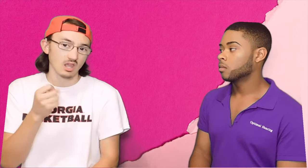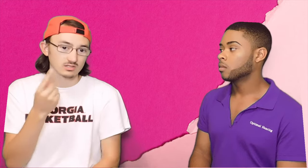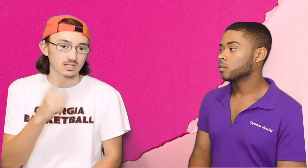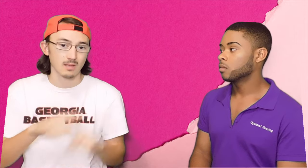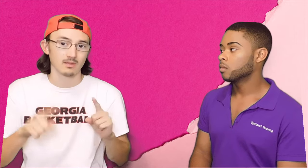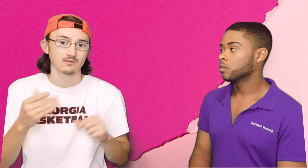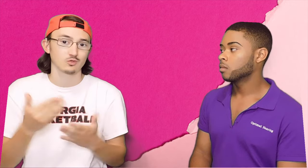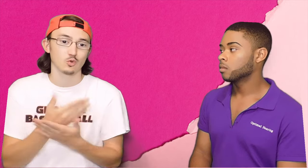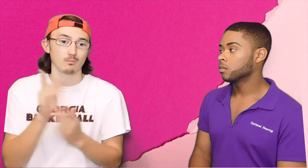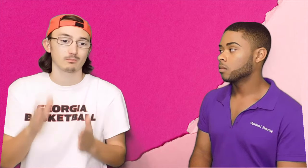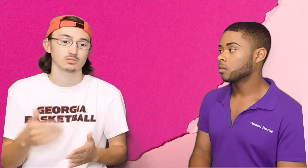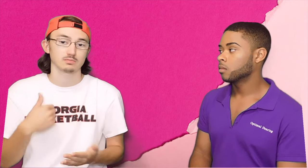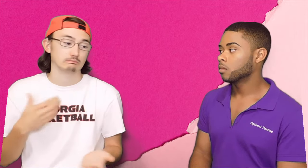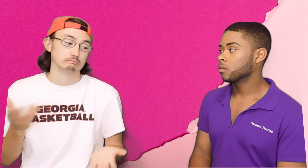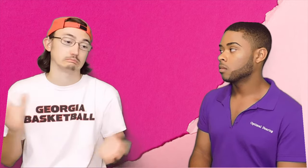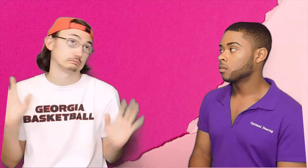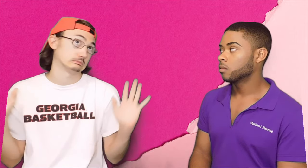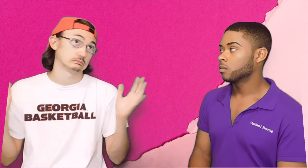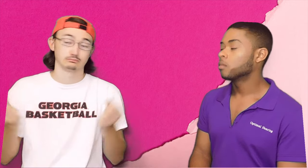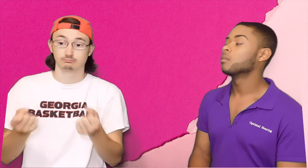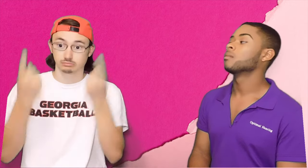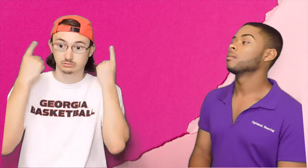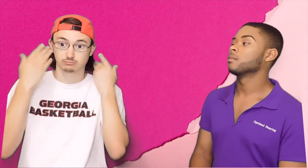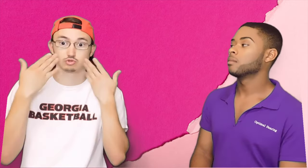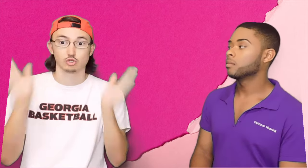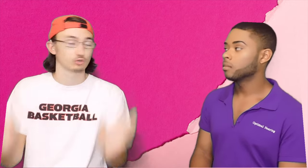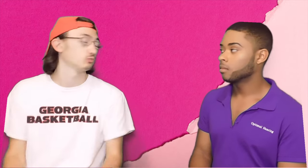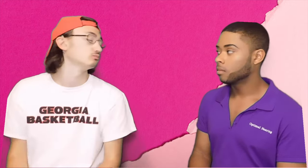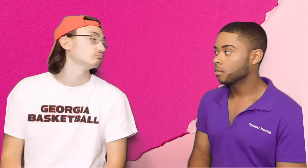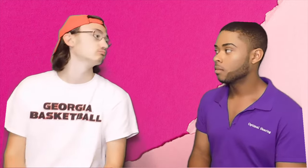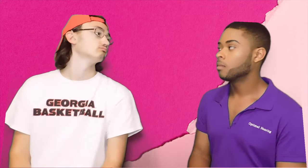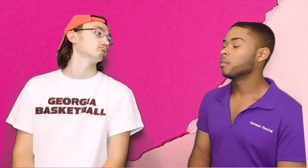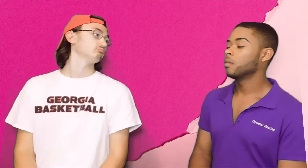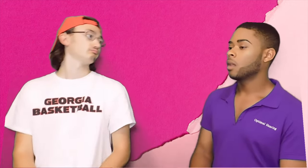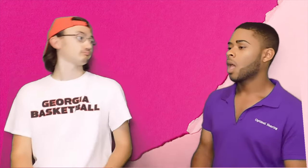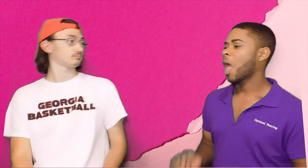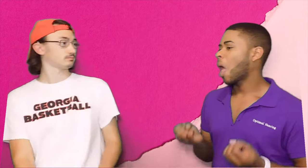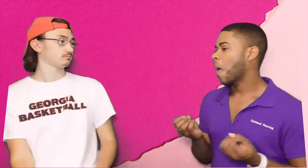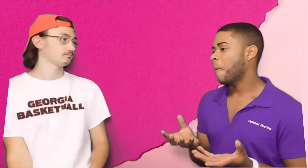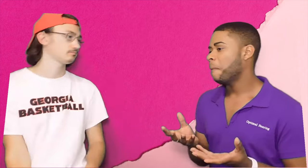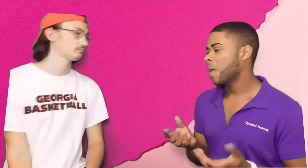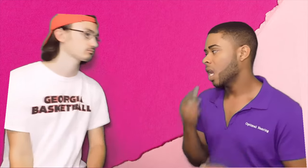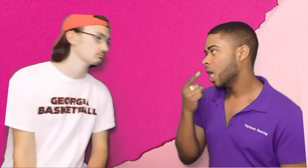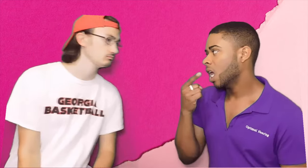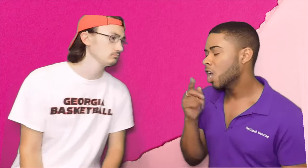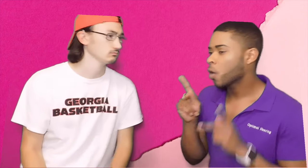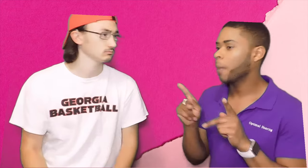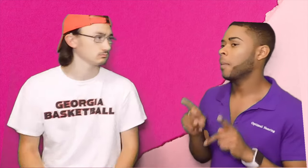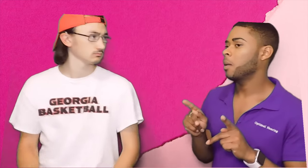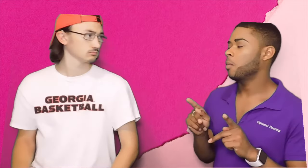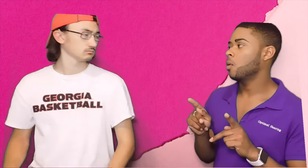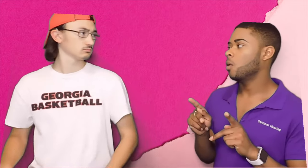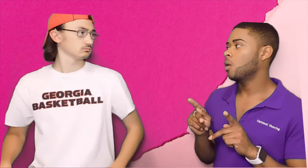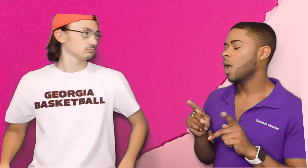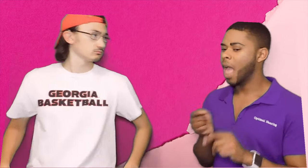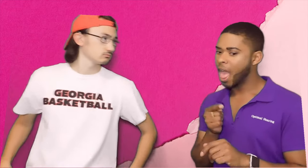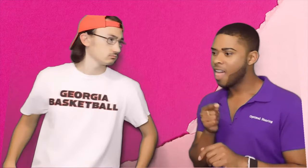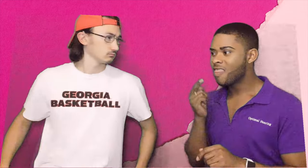their mouth, I'll be okay. But a new person.. I'm like, 'oh! I don't know!' may go over my head Bryce: How many hearing people